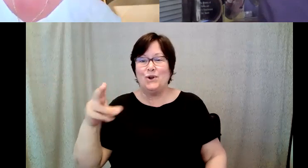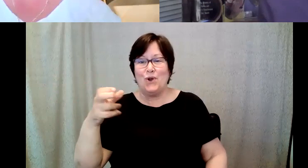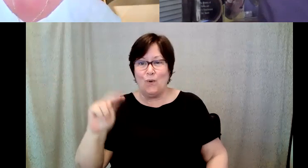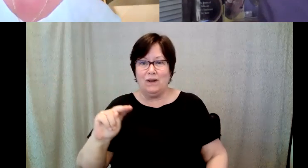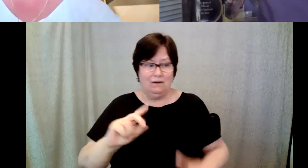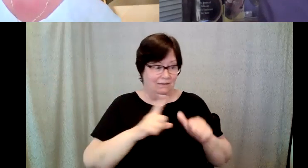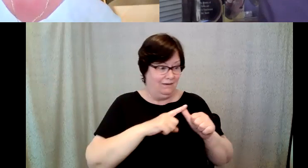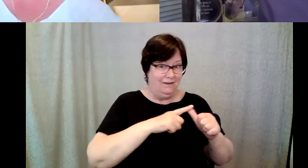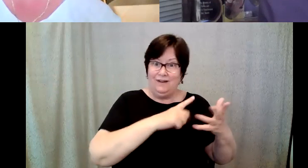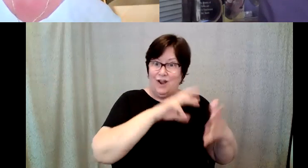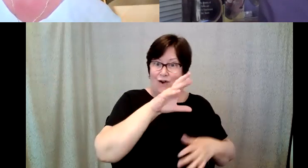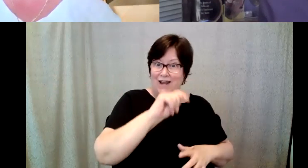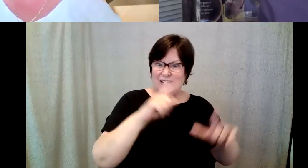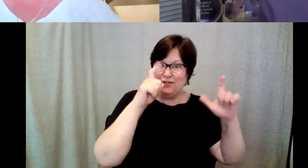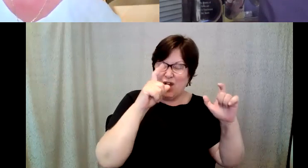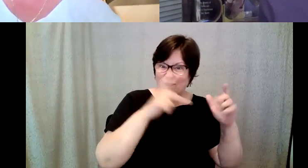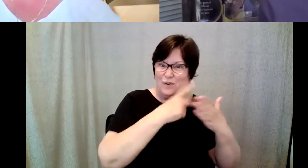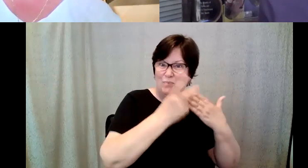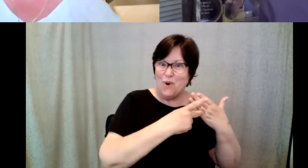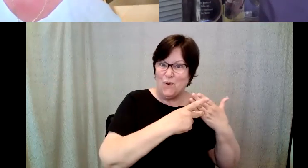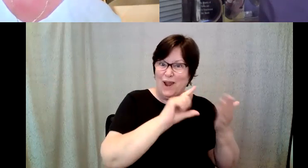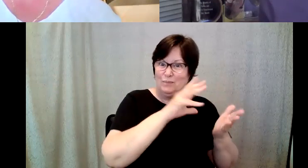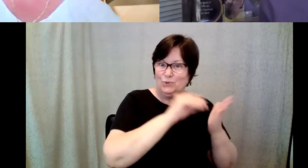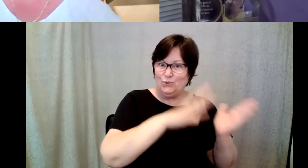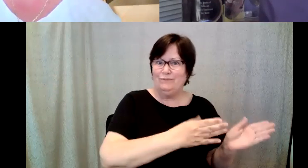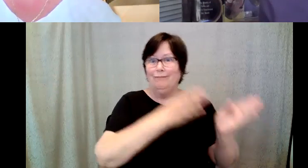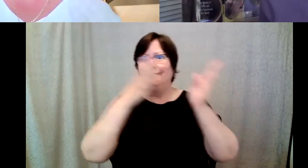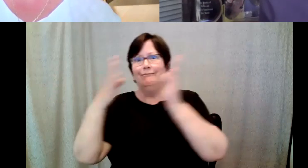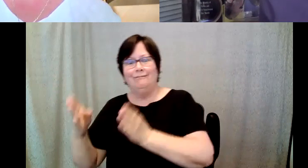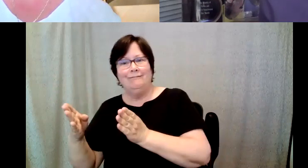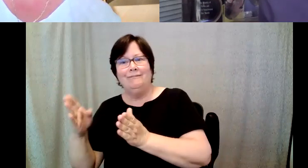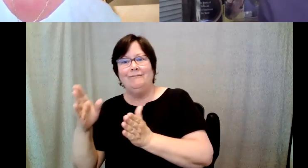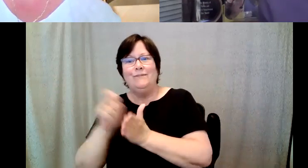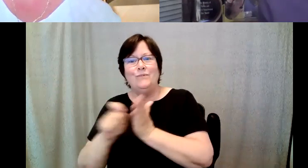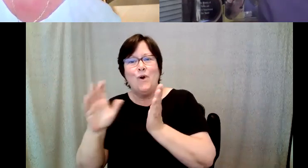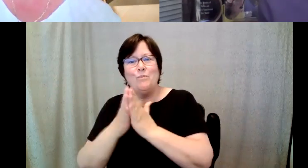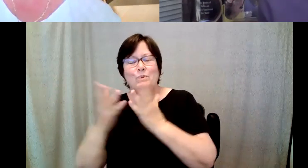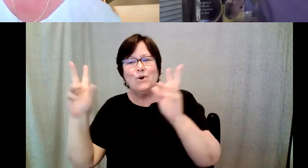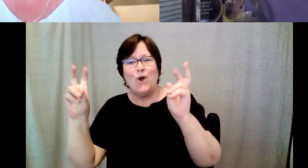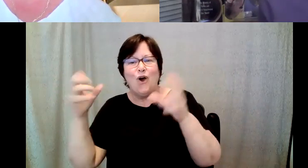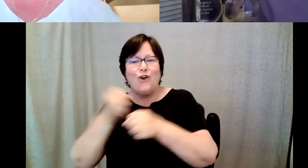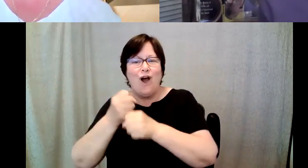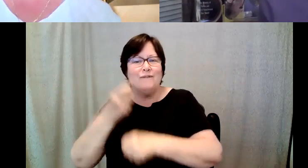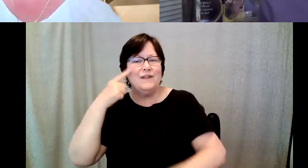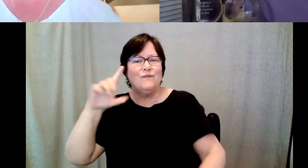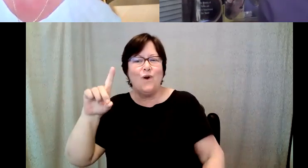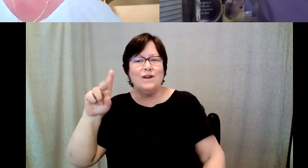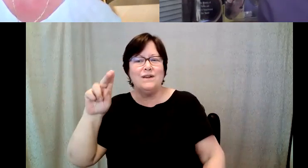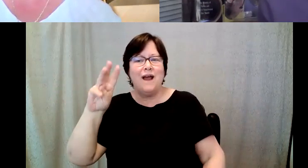in RIT's photography program to author for dummies is a collective and wonderful much like coffee itself.